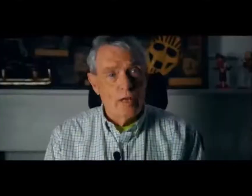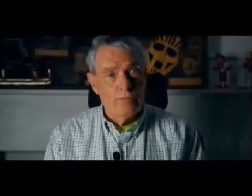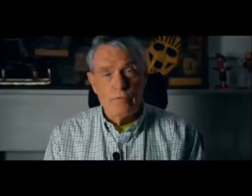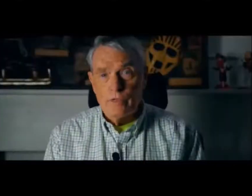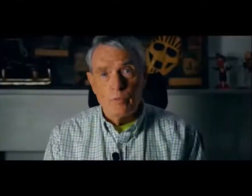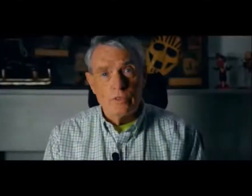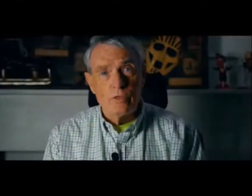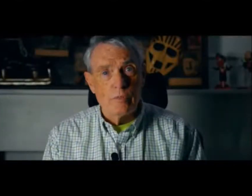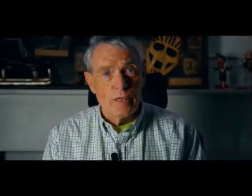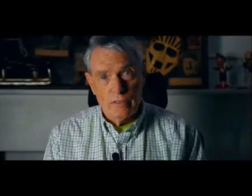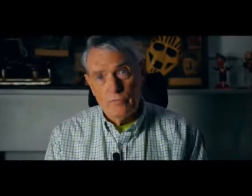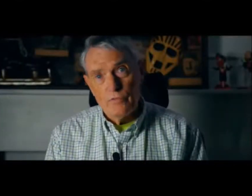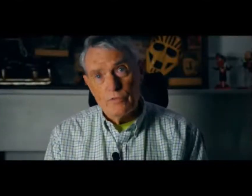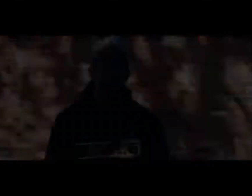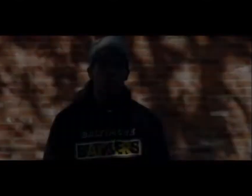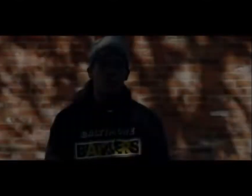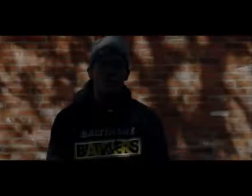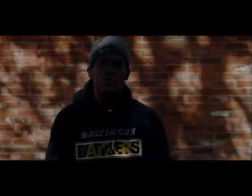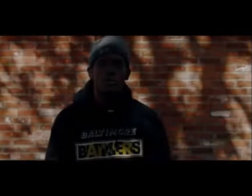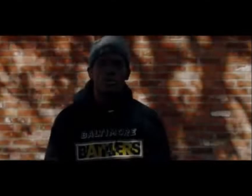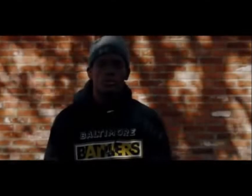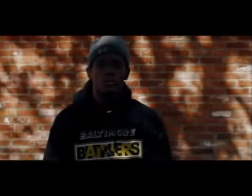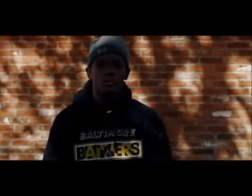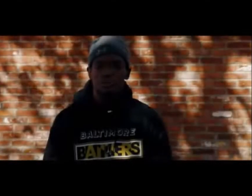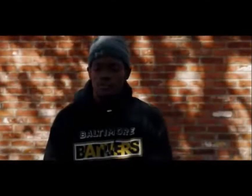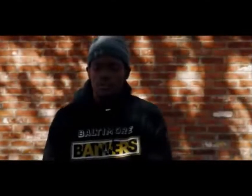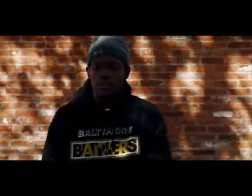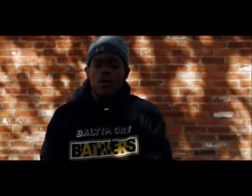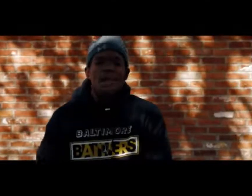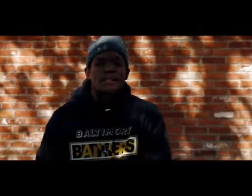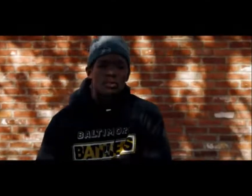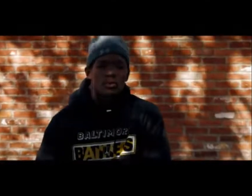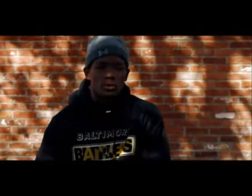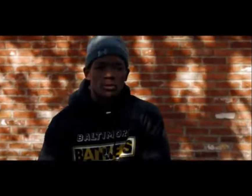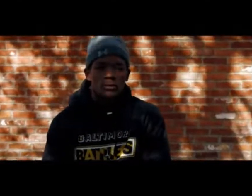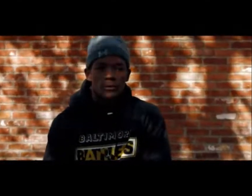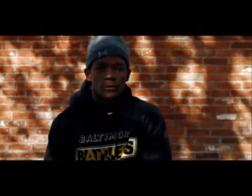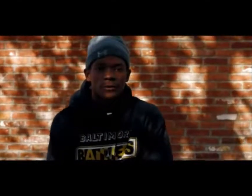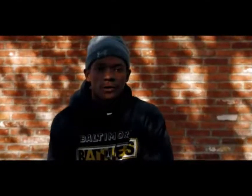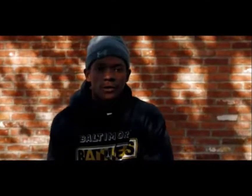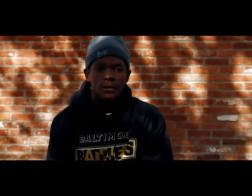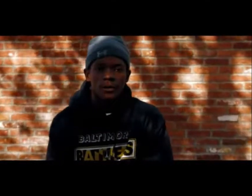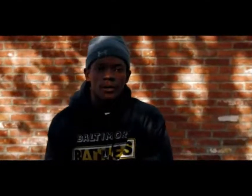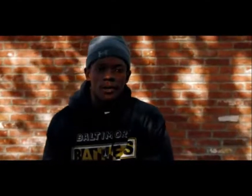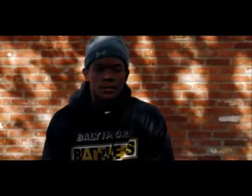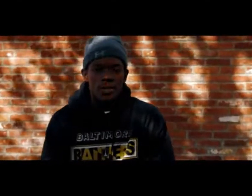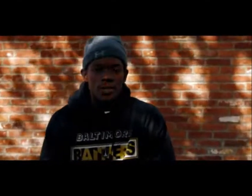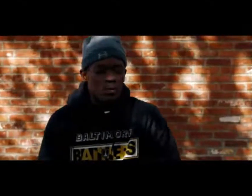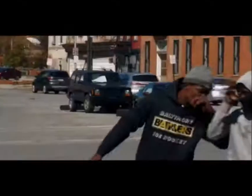back to it he has that spark of something in him that means he's going to make his approach to life